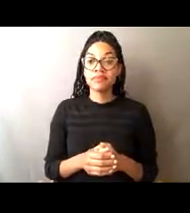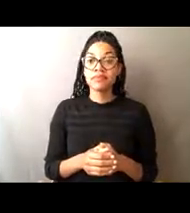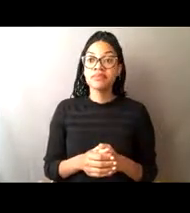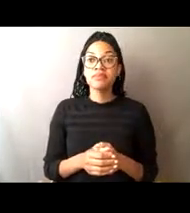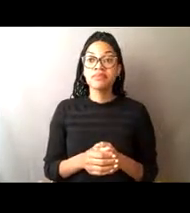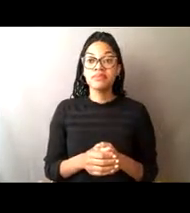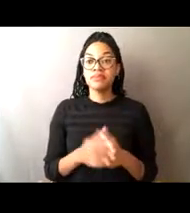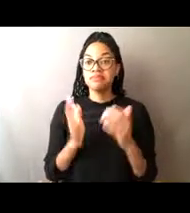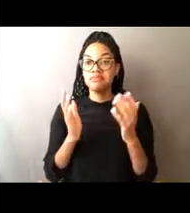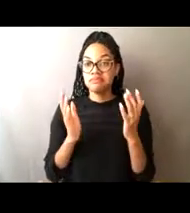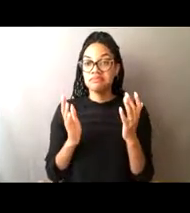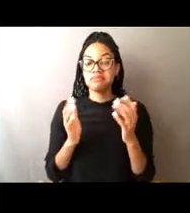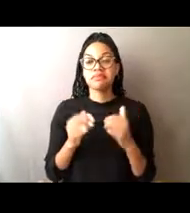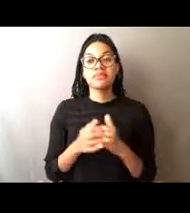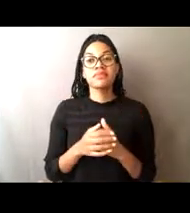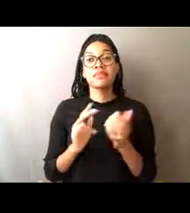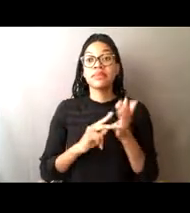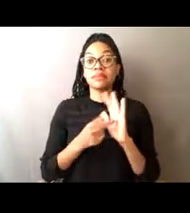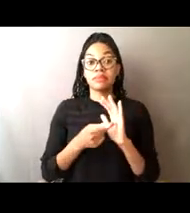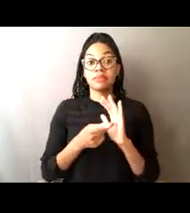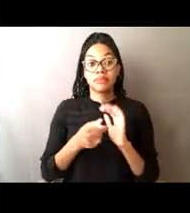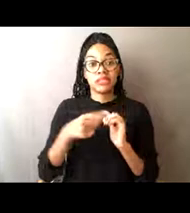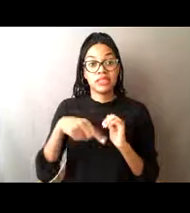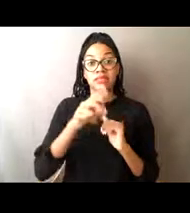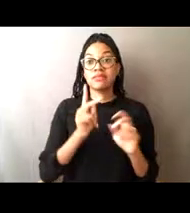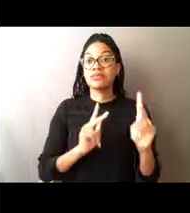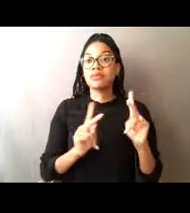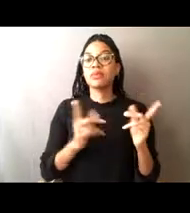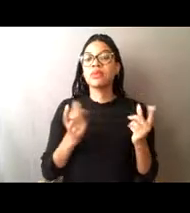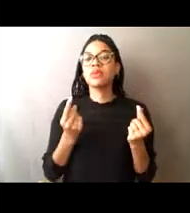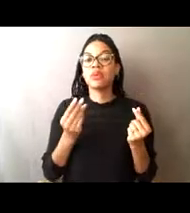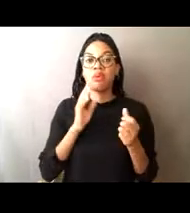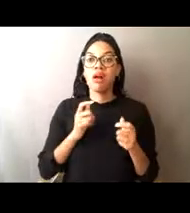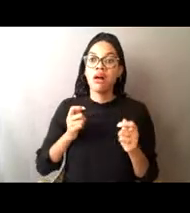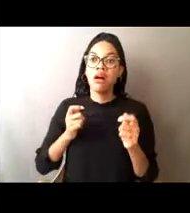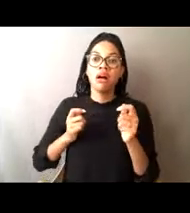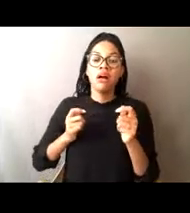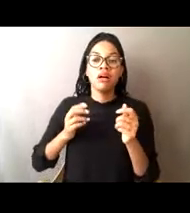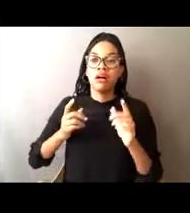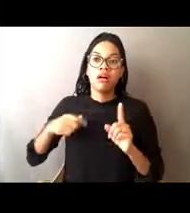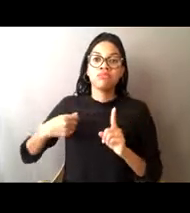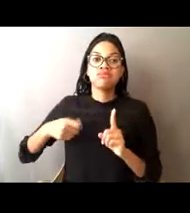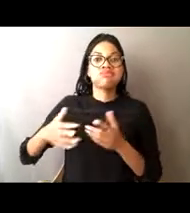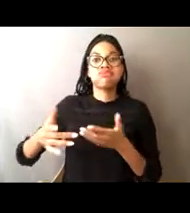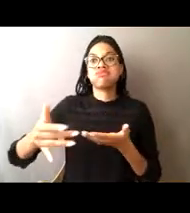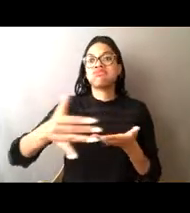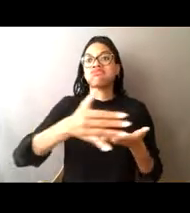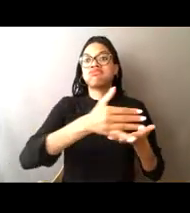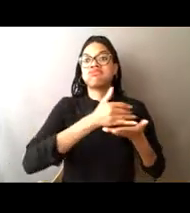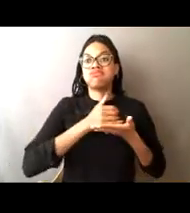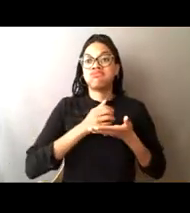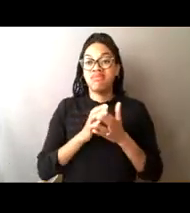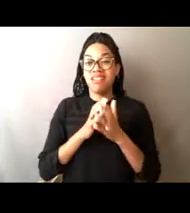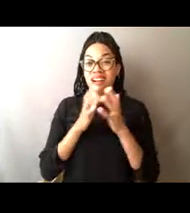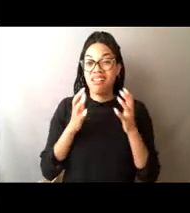So they may overfish and when overfishing occurs, Amy talked about this as well,